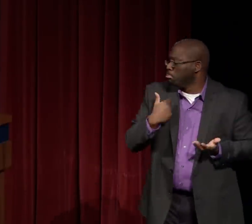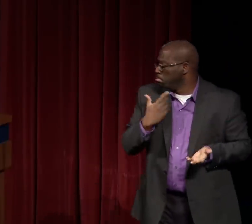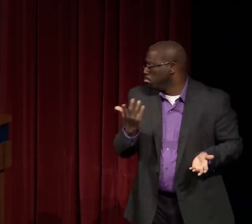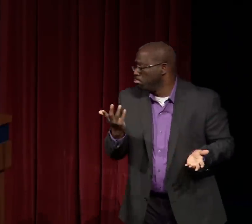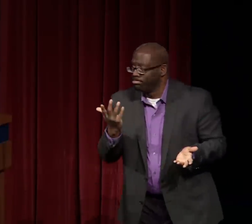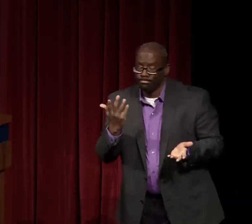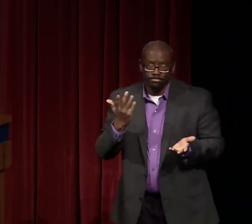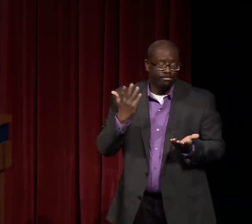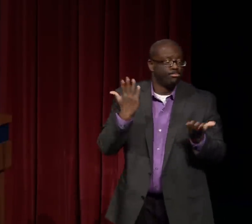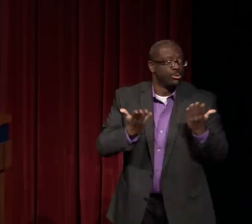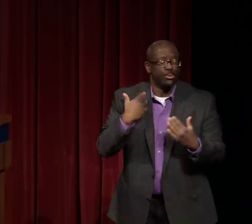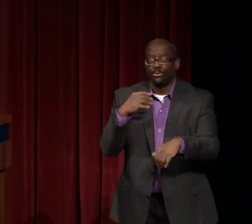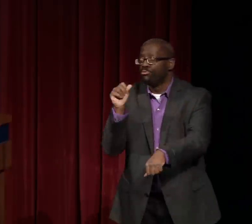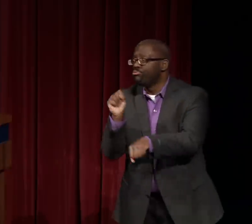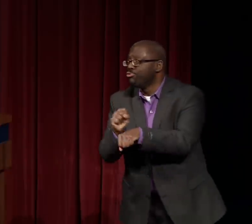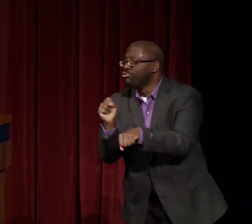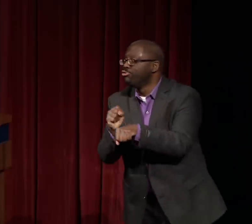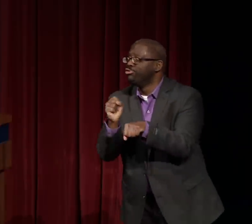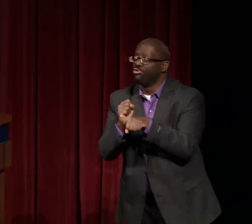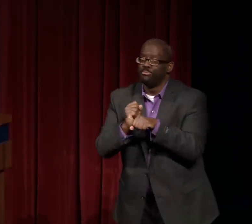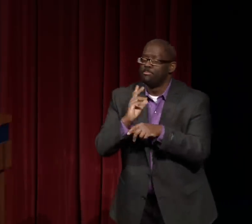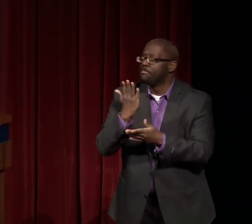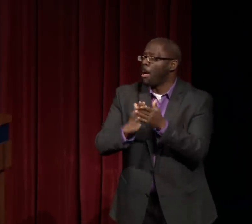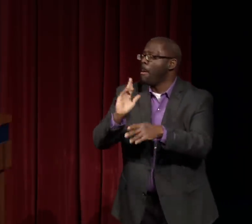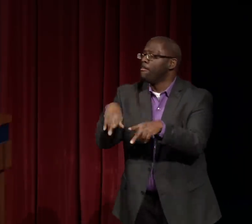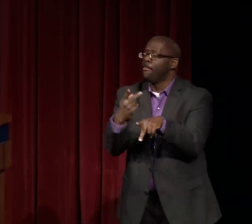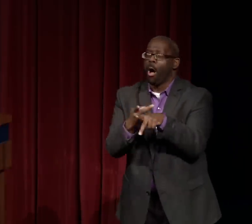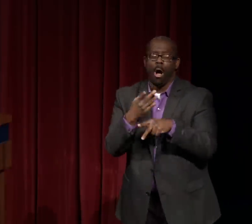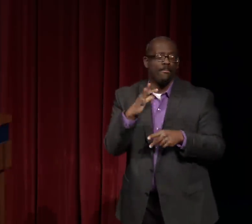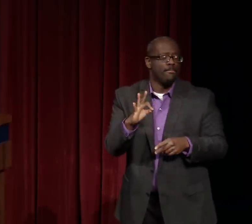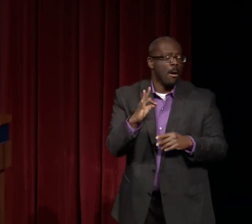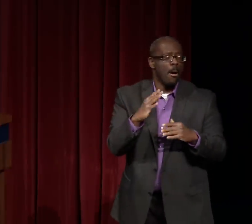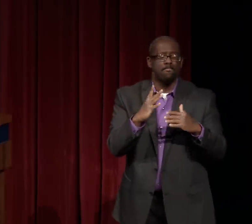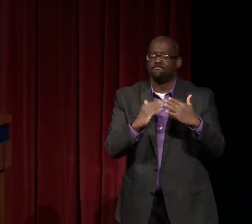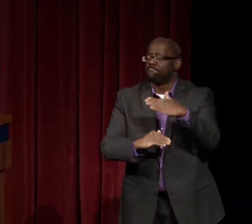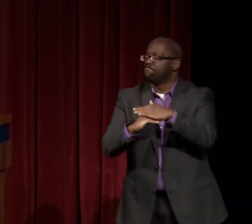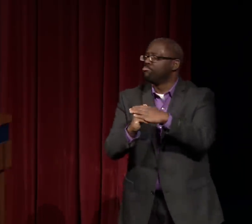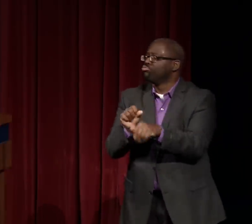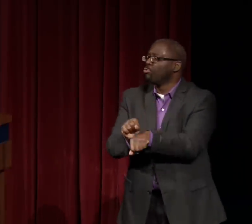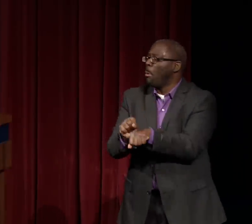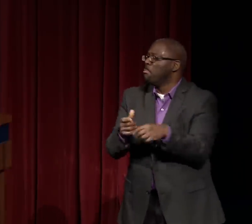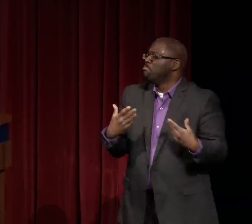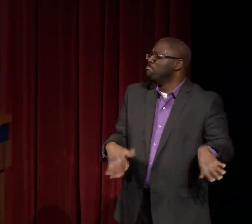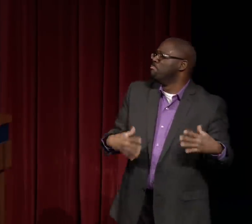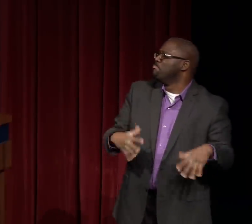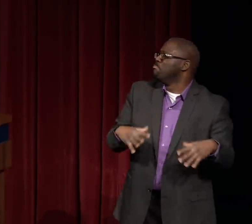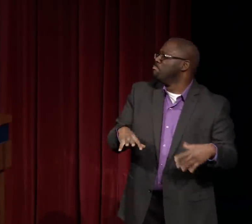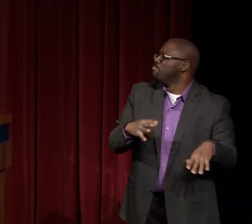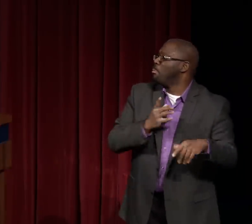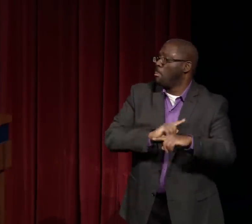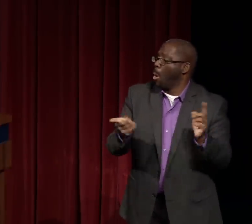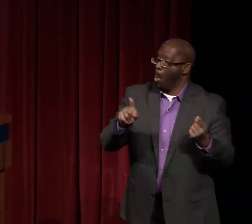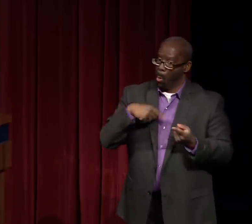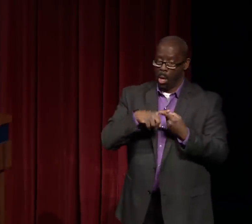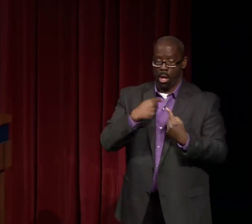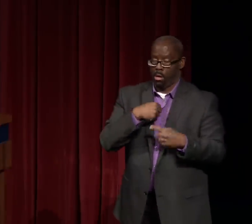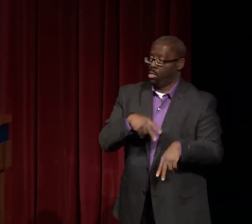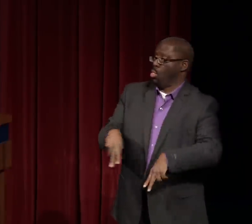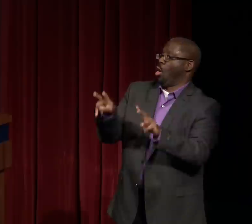In fact, because of that, I thought that perhaps the kind of work that I would end up having